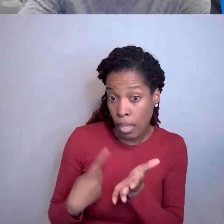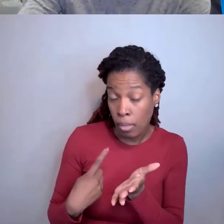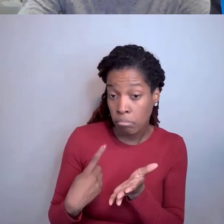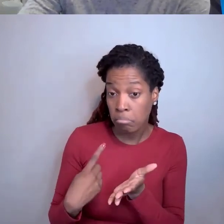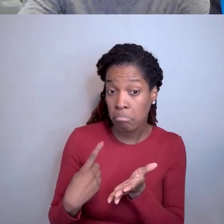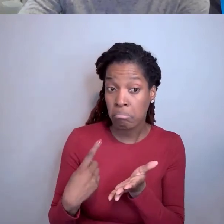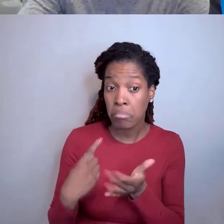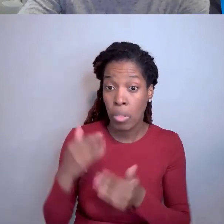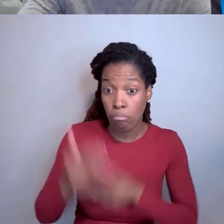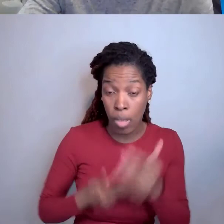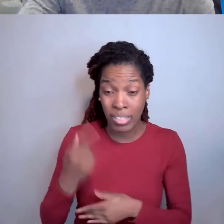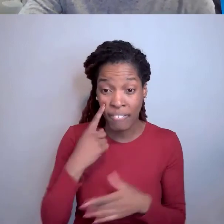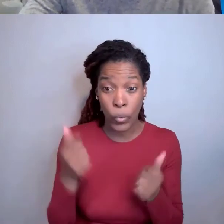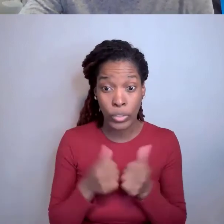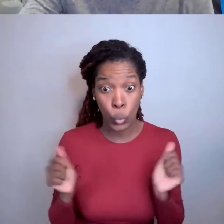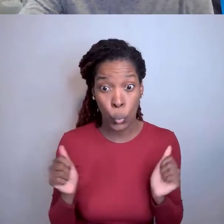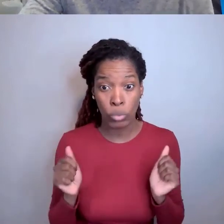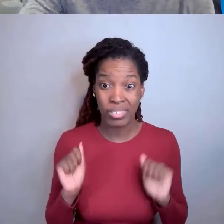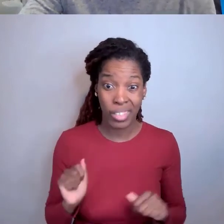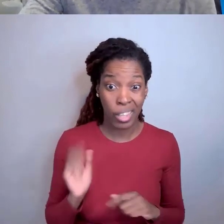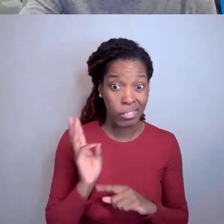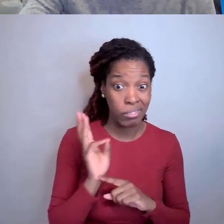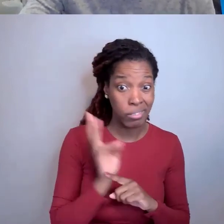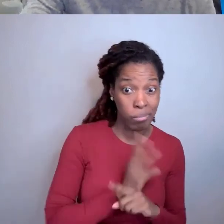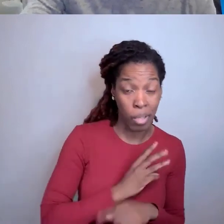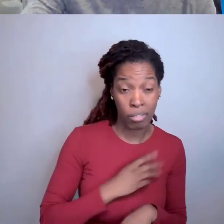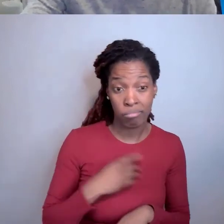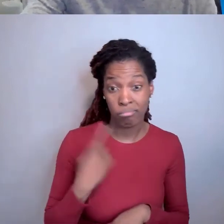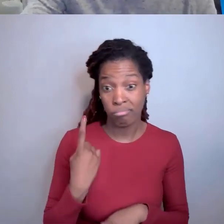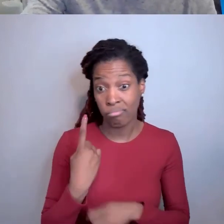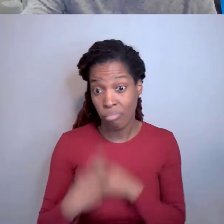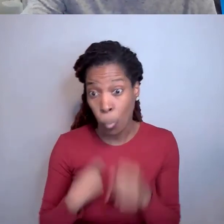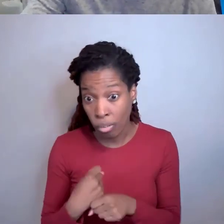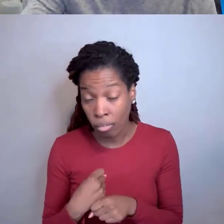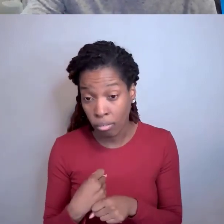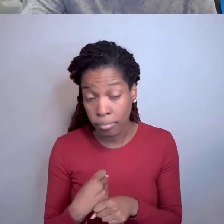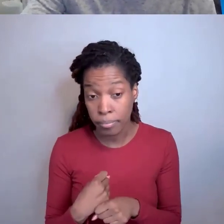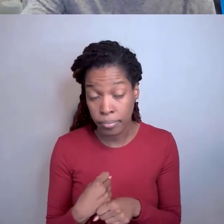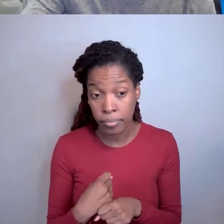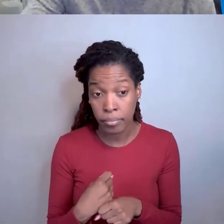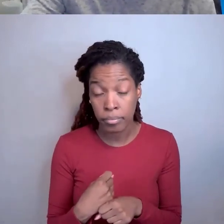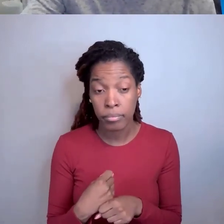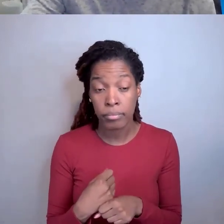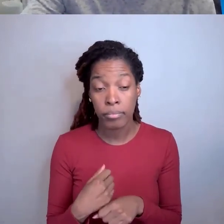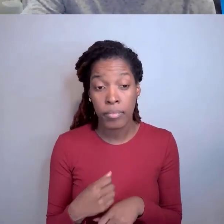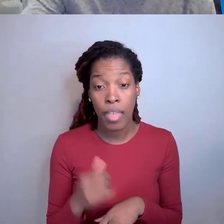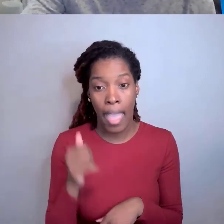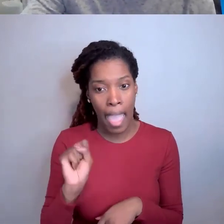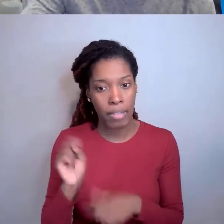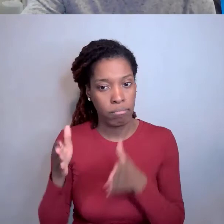can take six months, a year, something like that. As the inventor has more details.